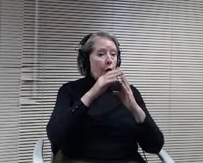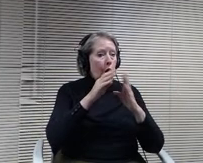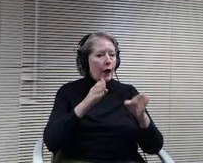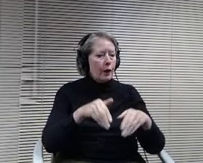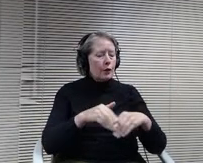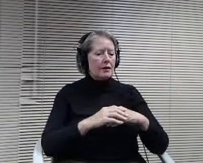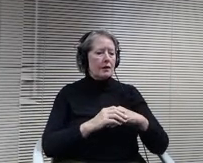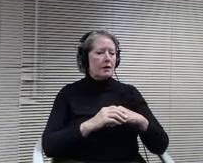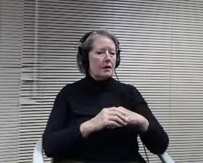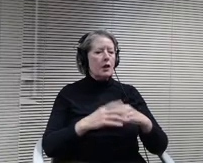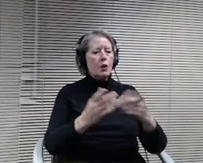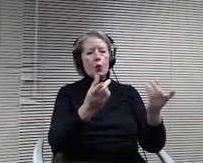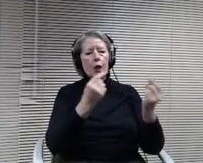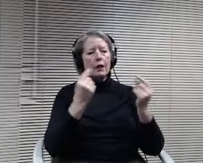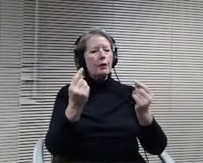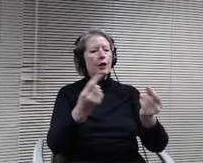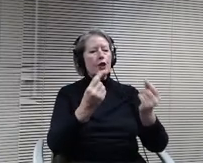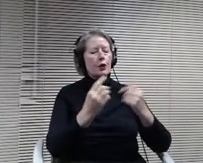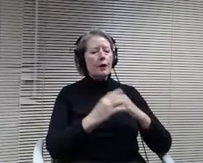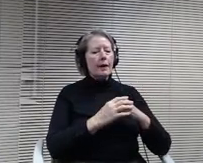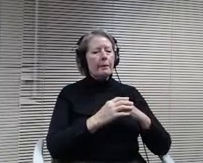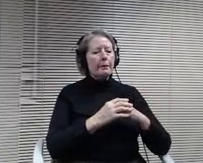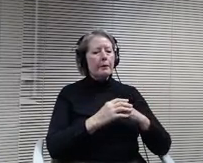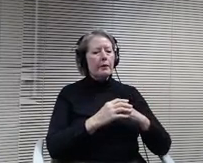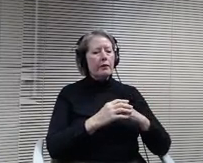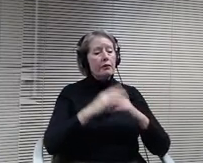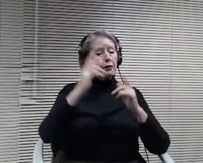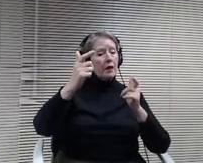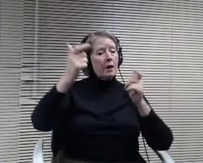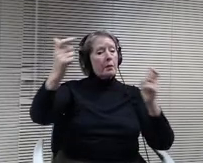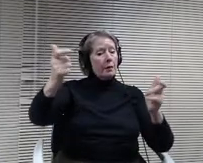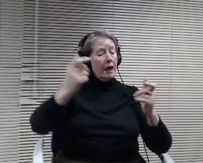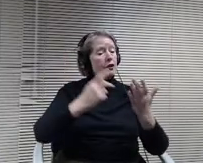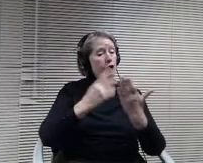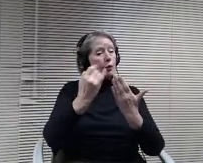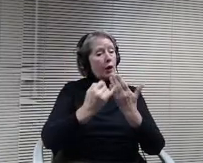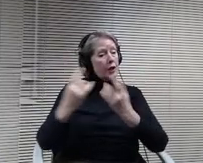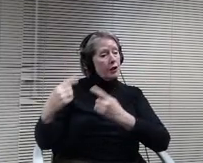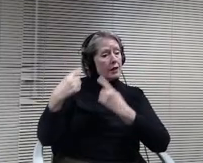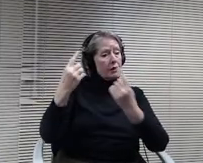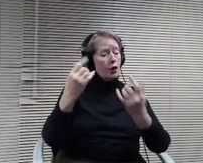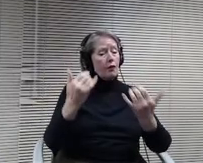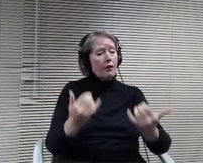Again, major projects that we've done so far, the framing projects, painting, restoration, presidential shed, OSHA